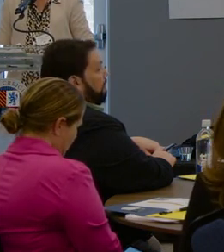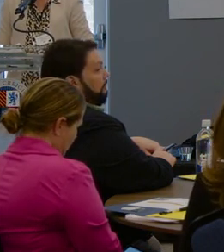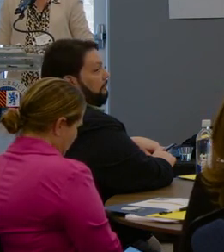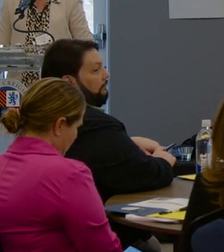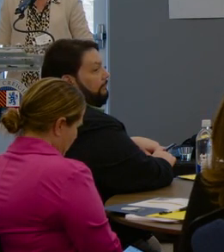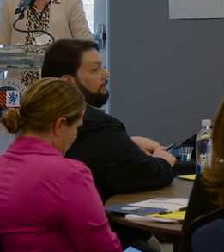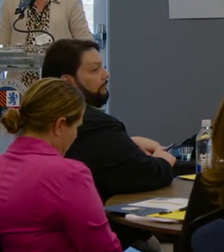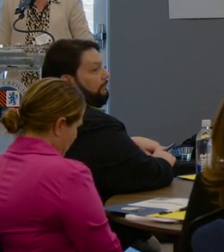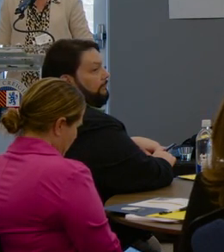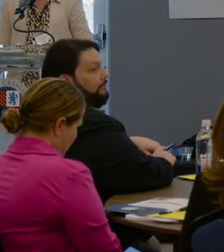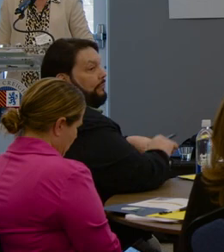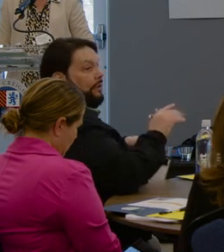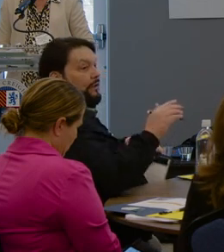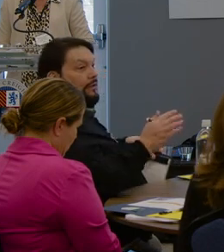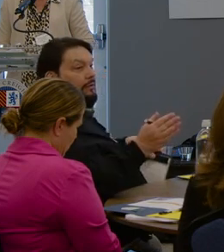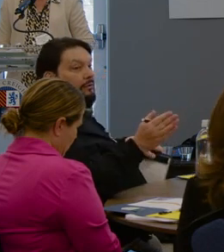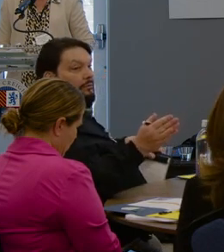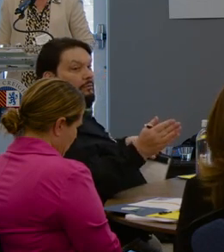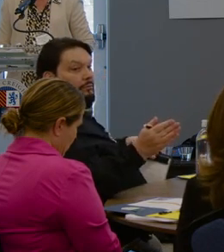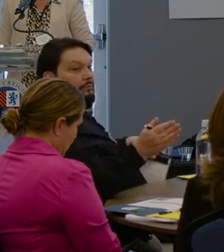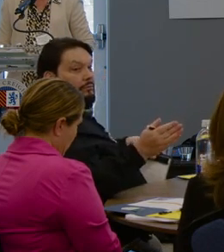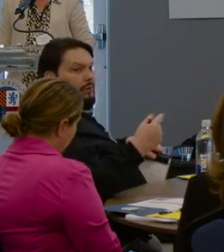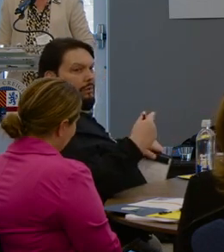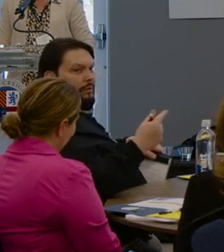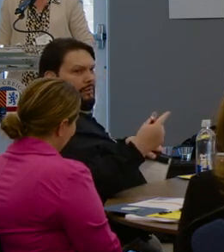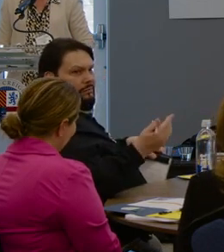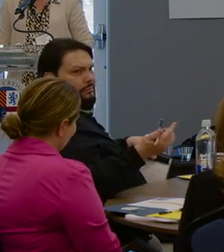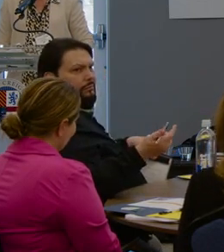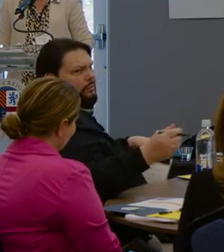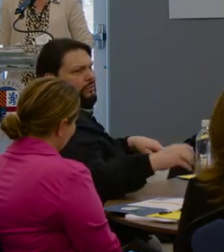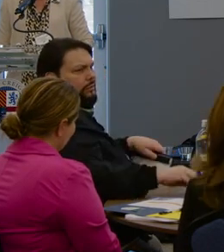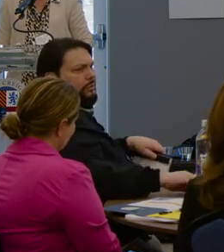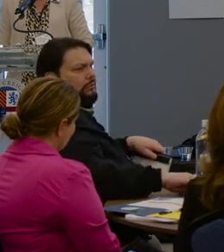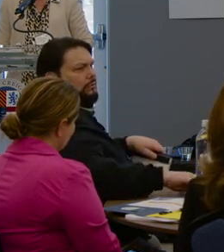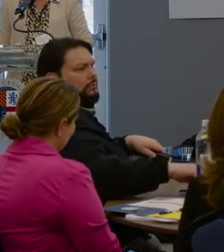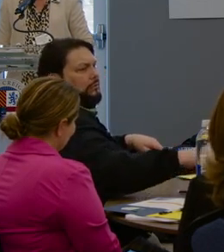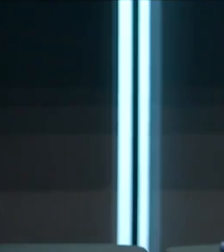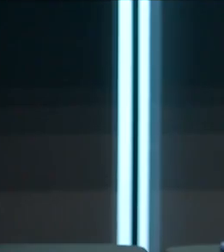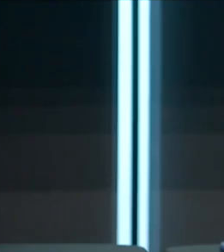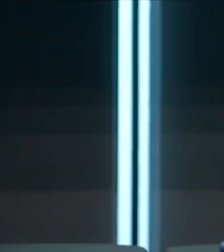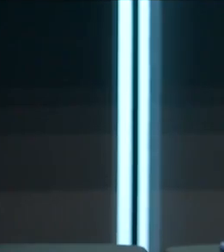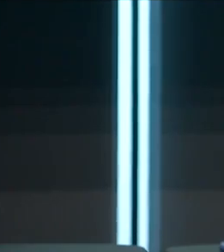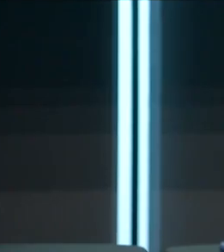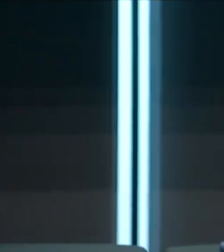are built equally and have the same type of resources. How do we develop better processes